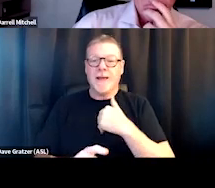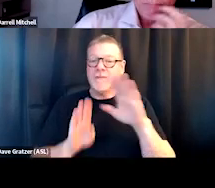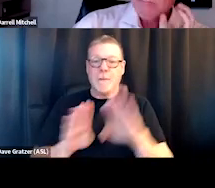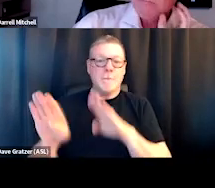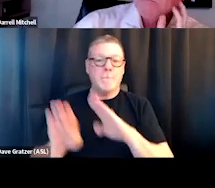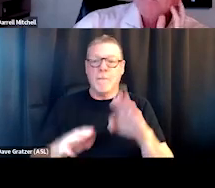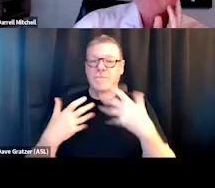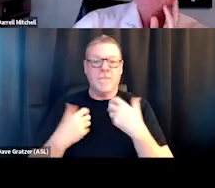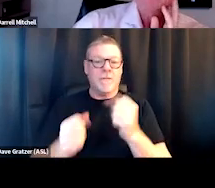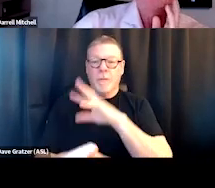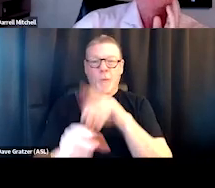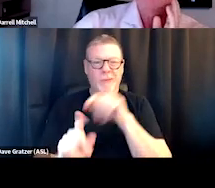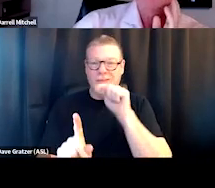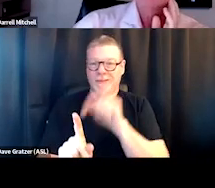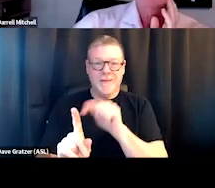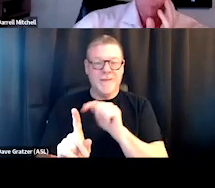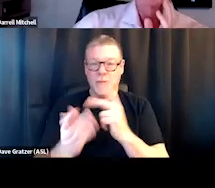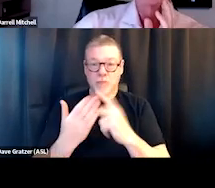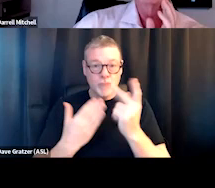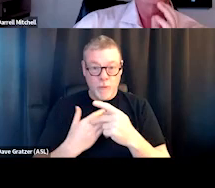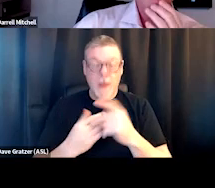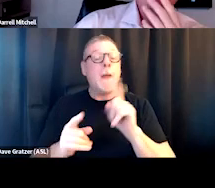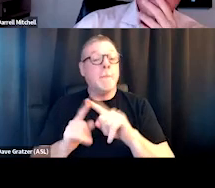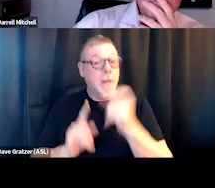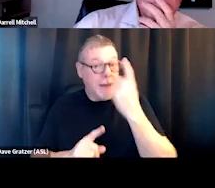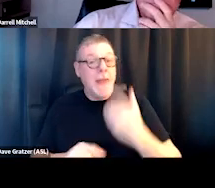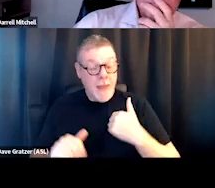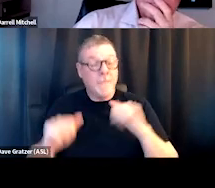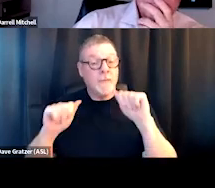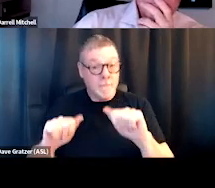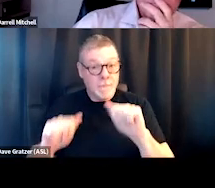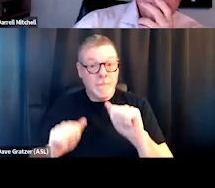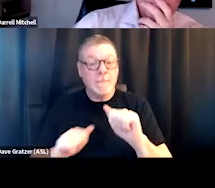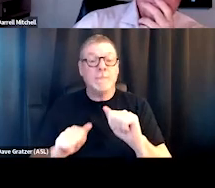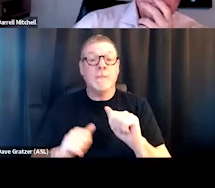within the community health center, but they had the capacity and the infrastructure